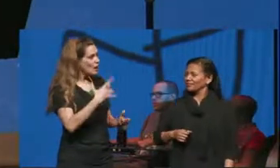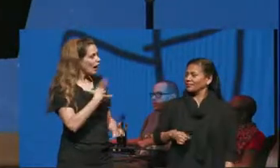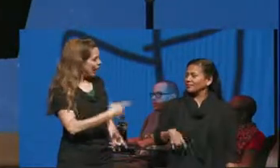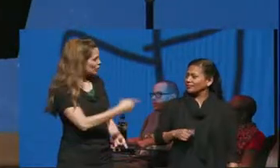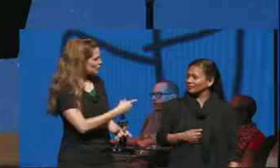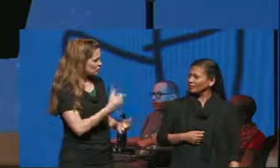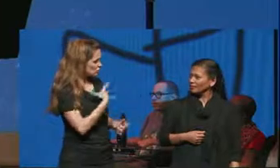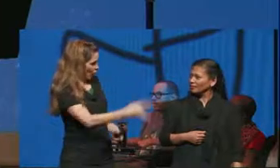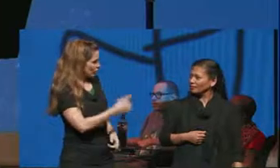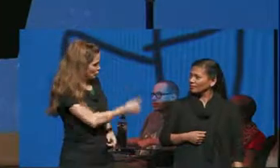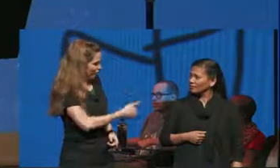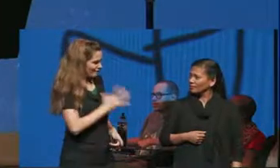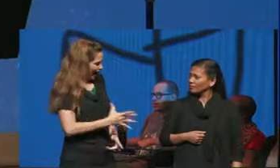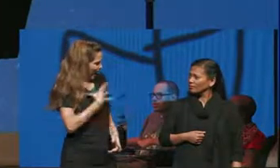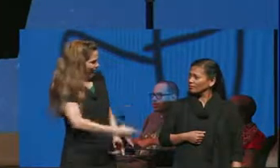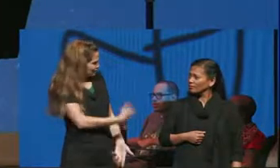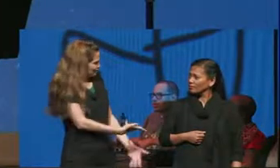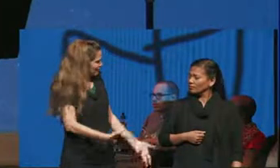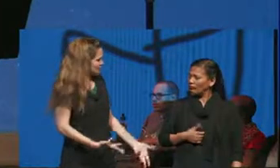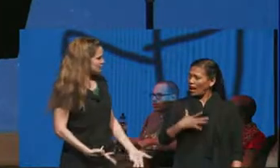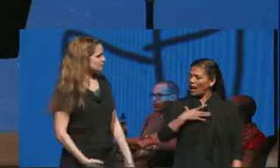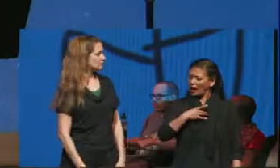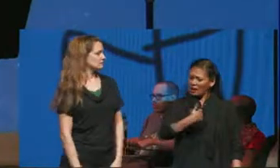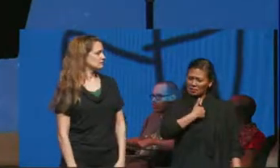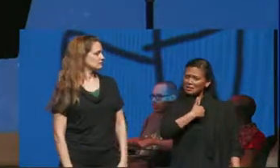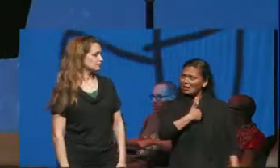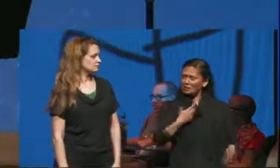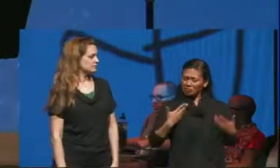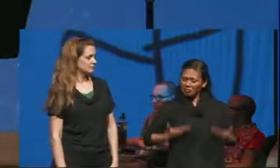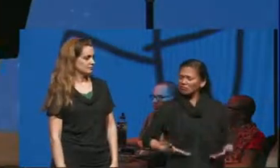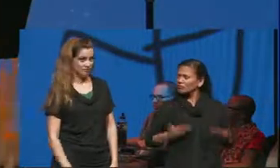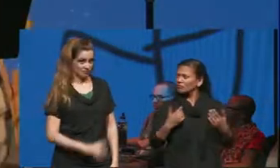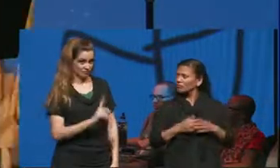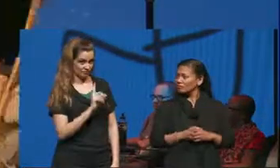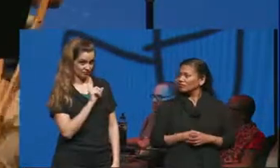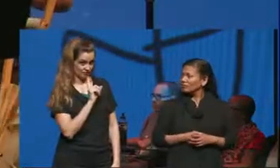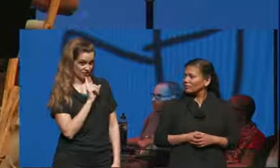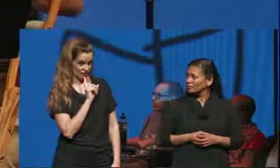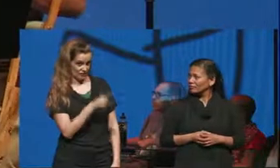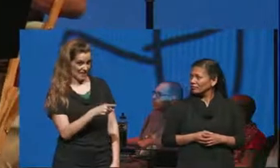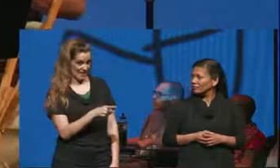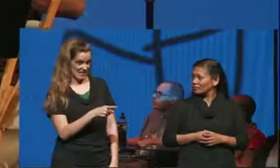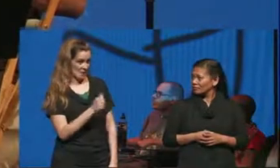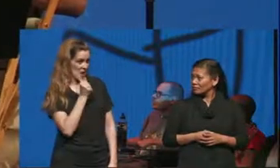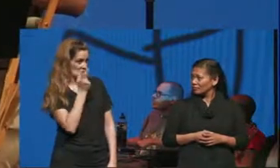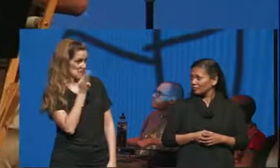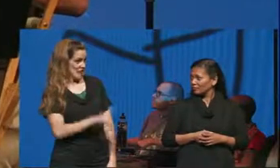don't like yourself I like myself really because that's not what I see you don't